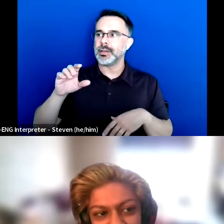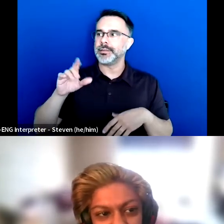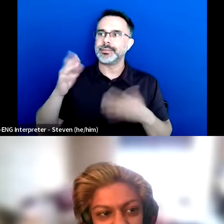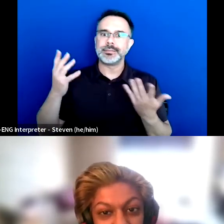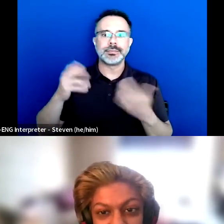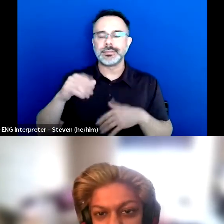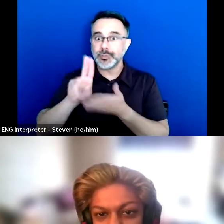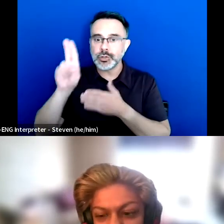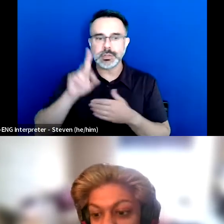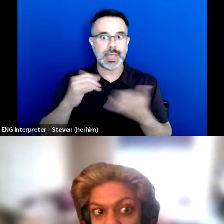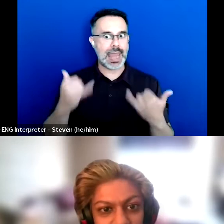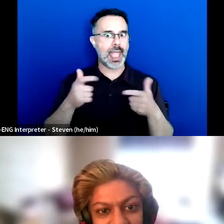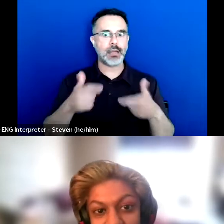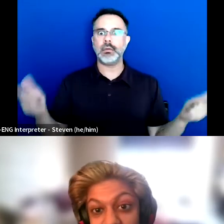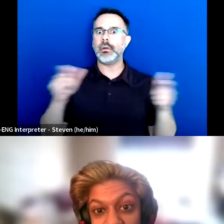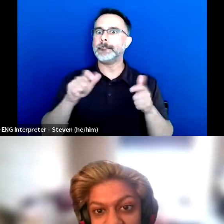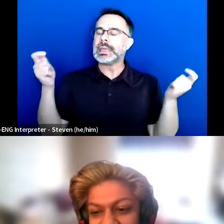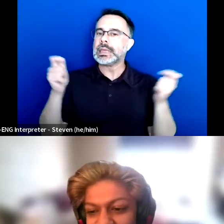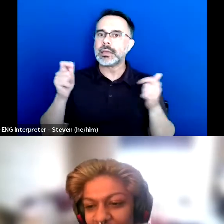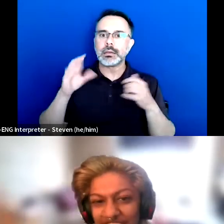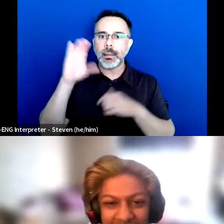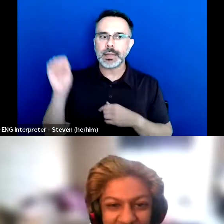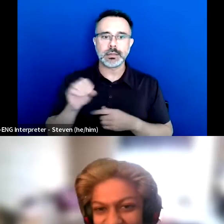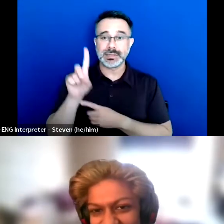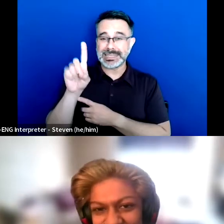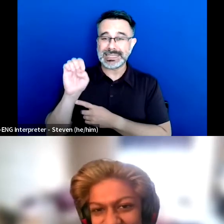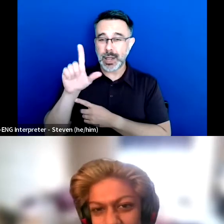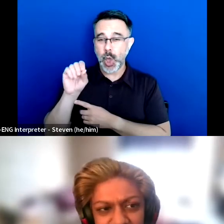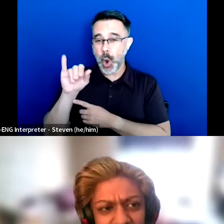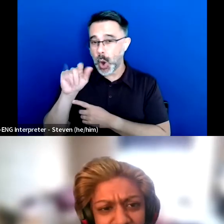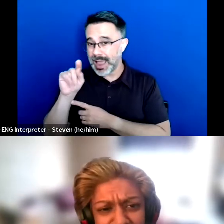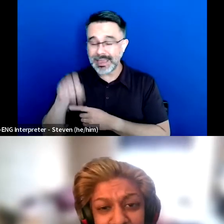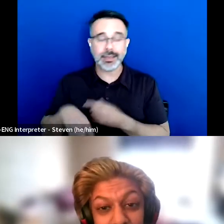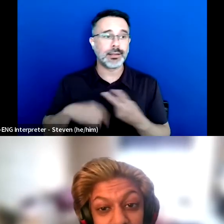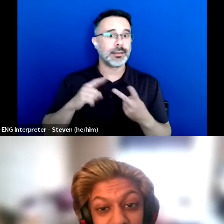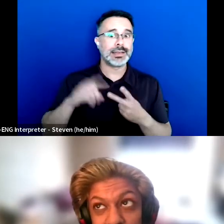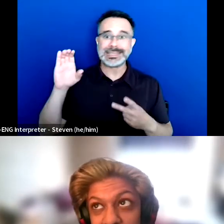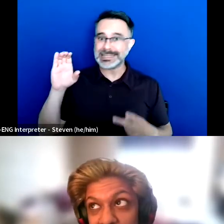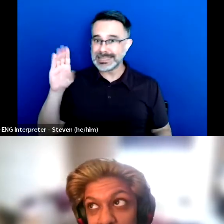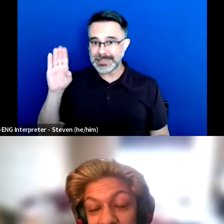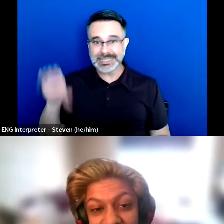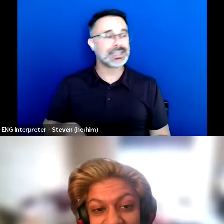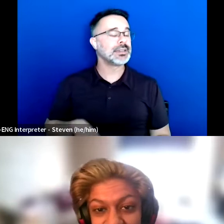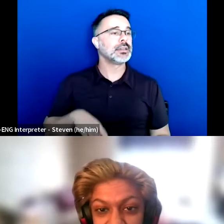For regional, we literally full circle got to just do a facilitation